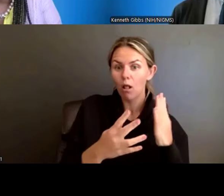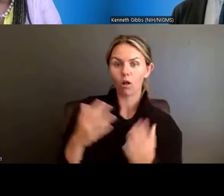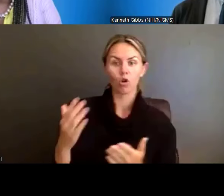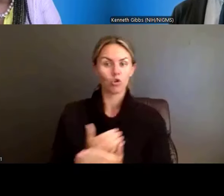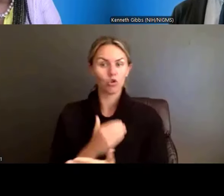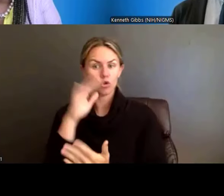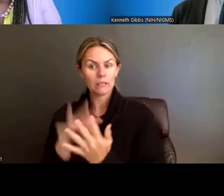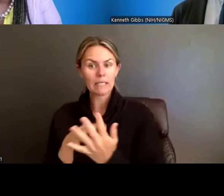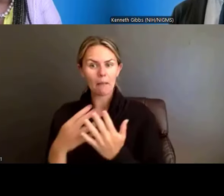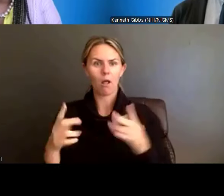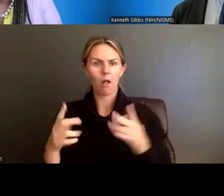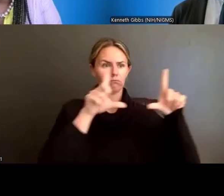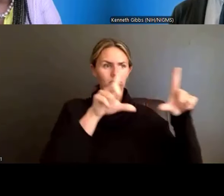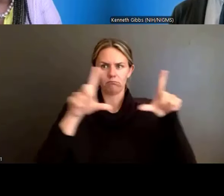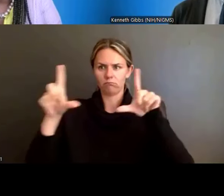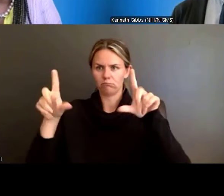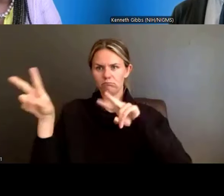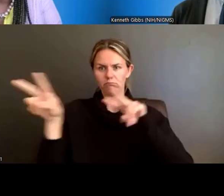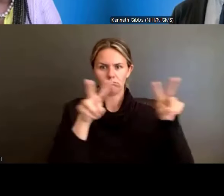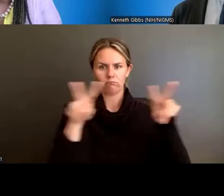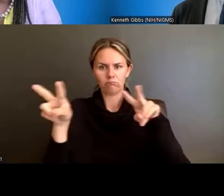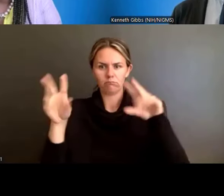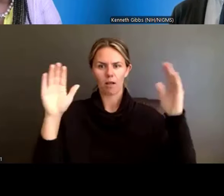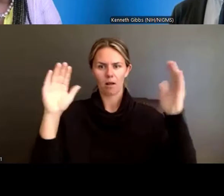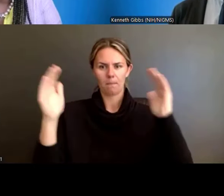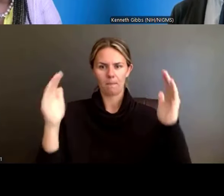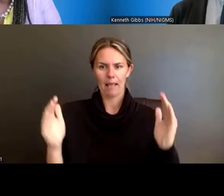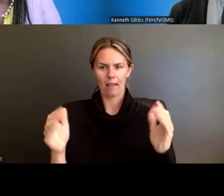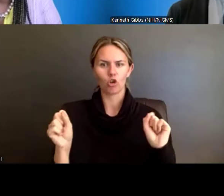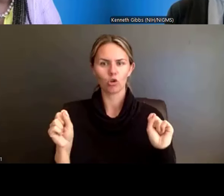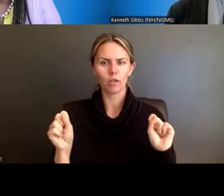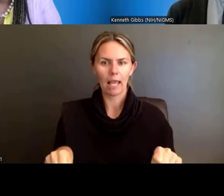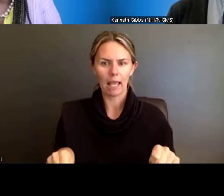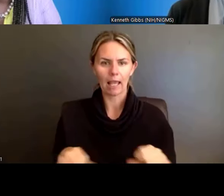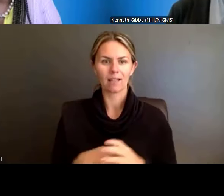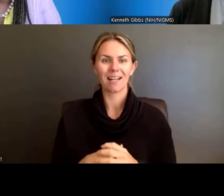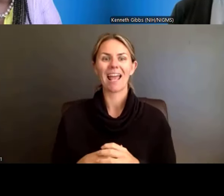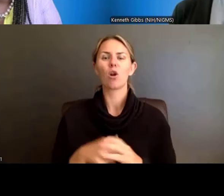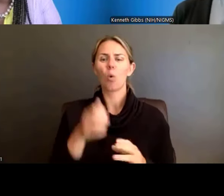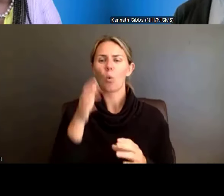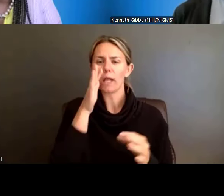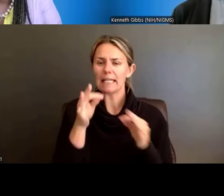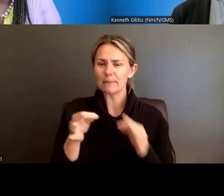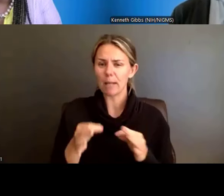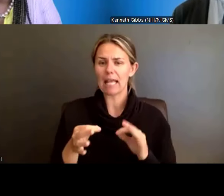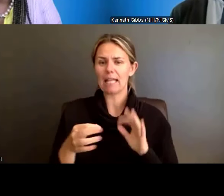and then how those are going to be updated for applications due on or after January 25 of 2025.